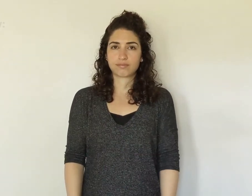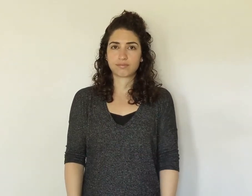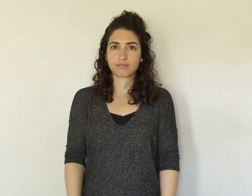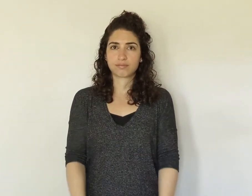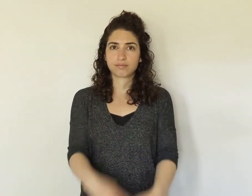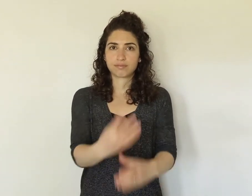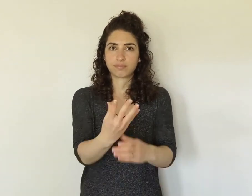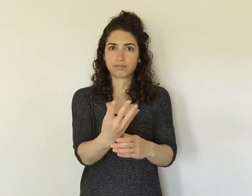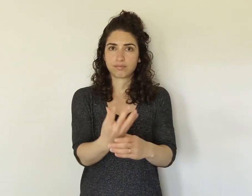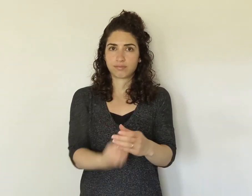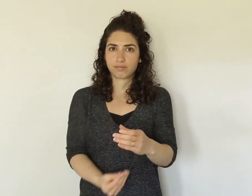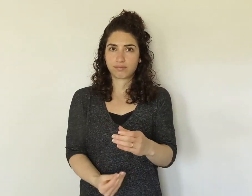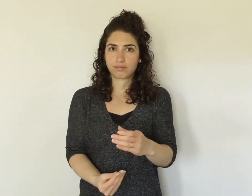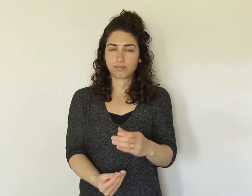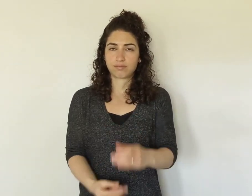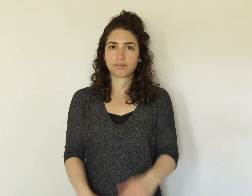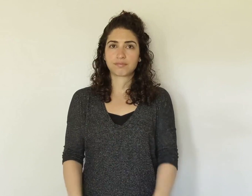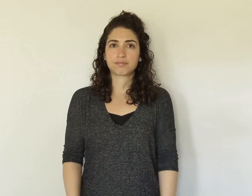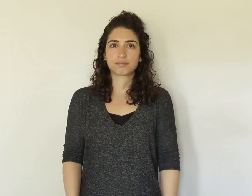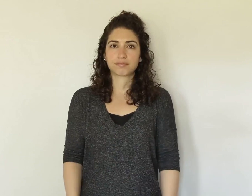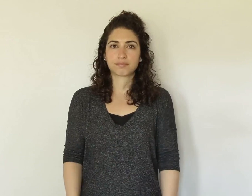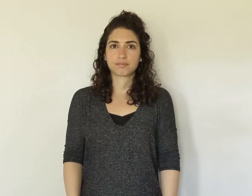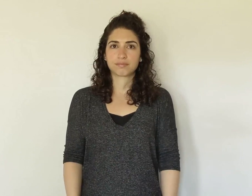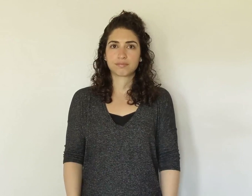GONE or "passed away"